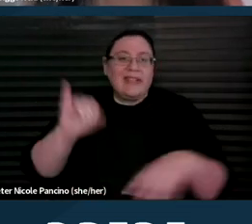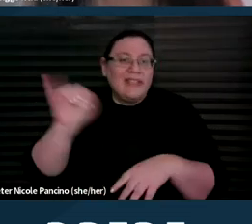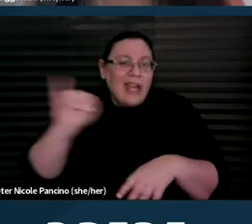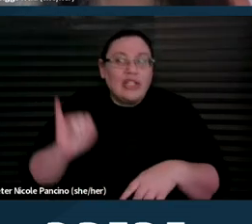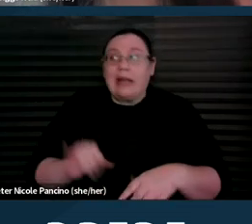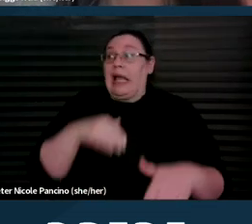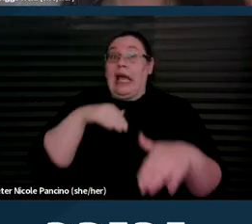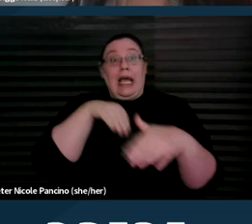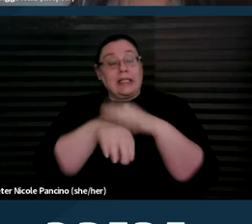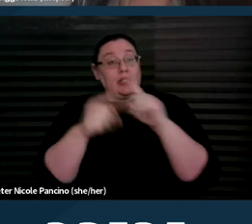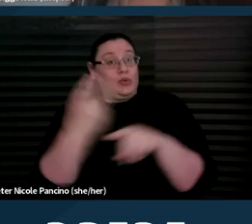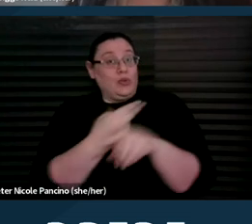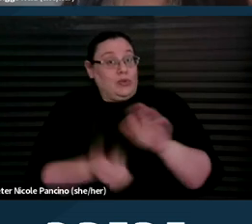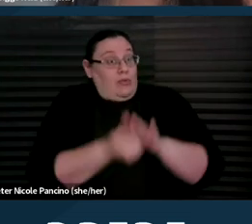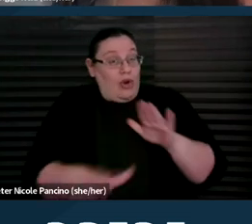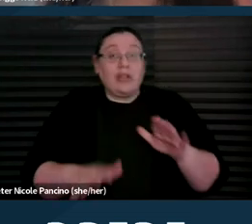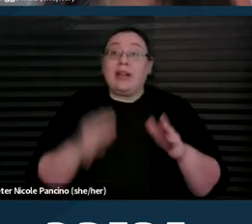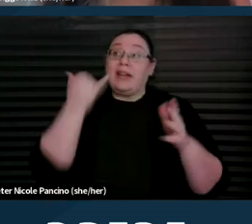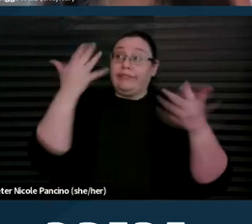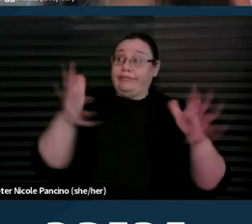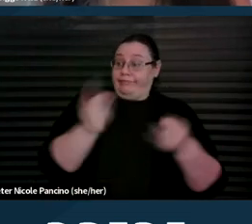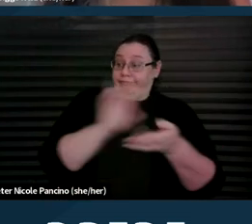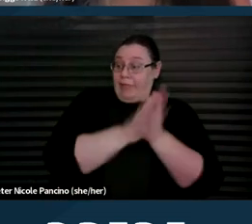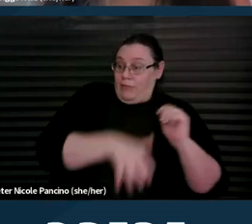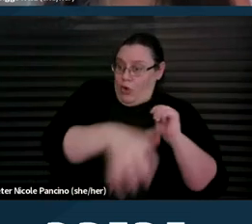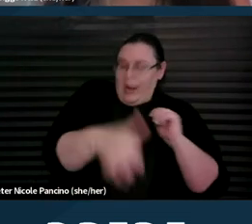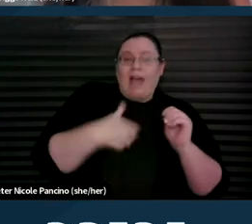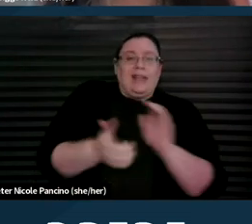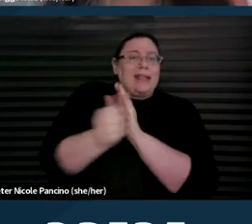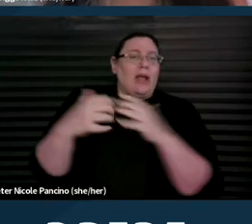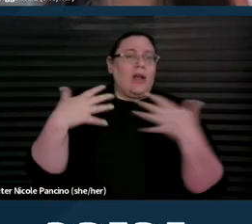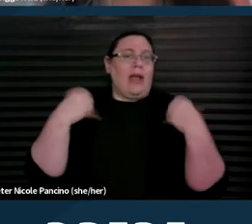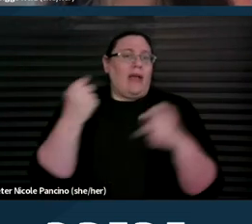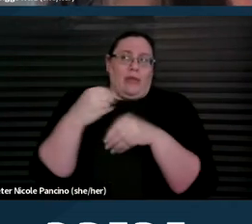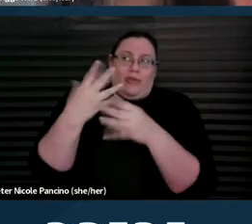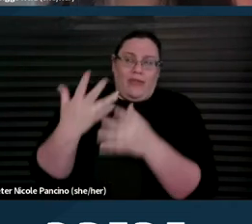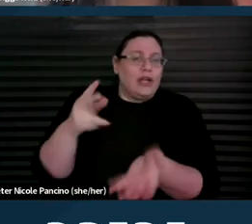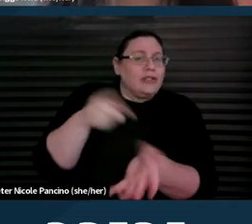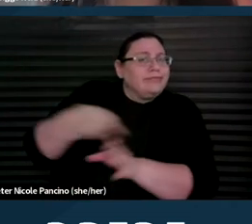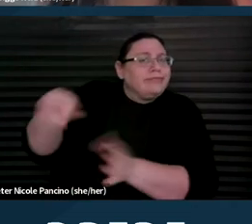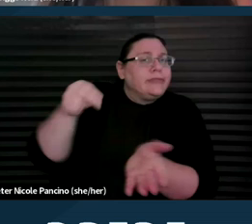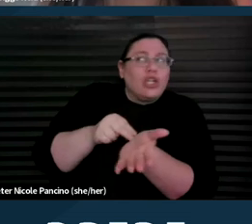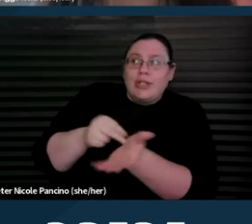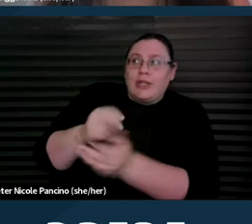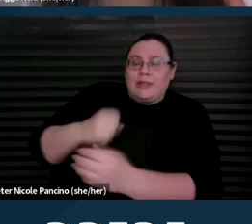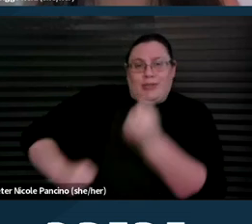and once pregnant, access to skilled healthcare providers and services that can support safety, well-being, and good outcomes.